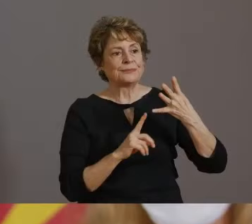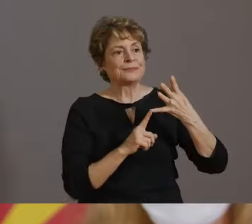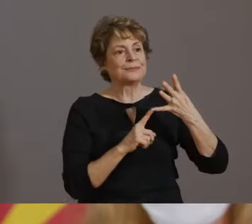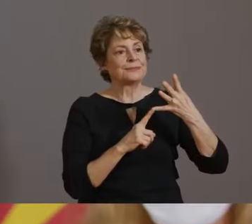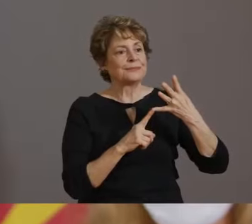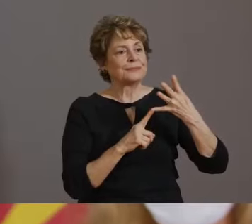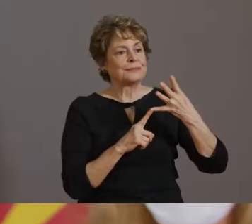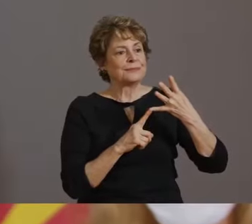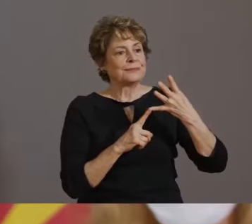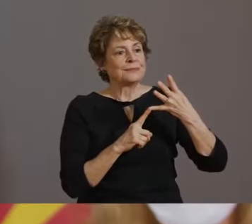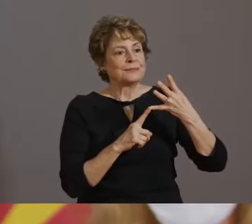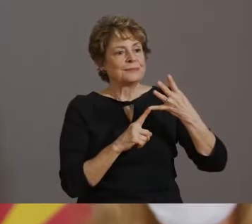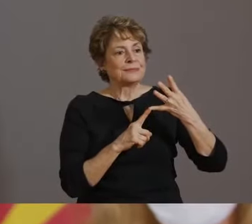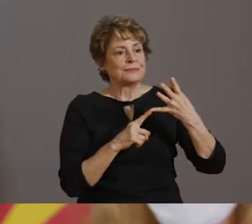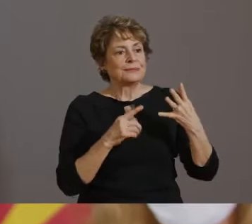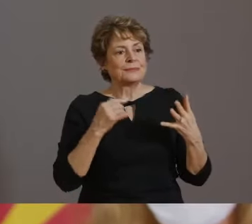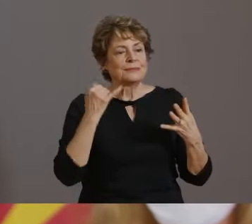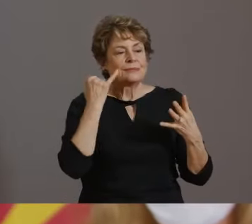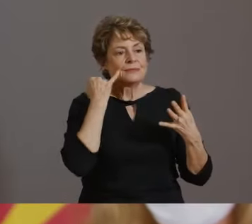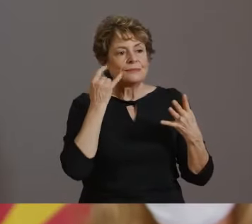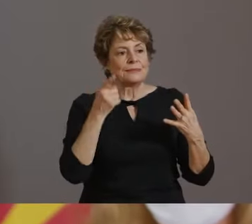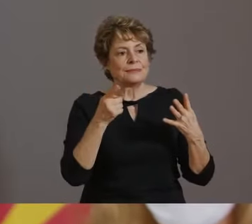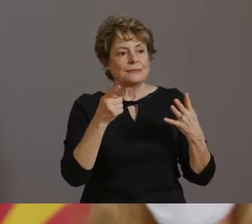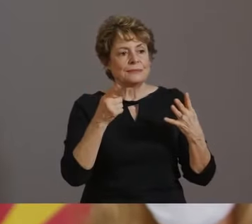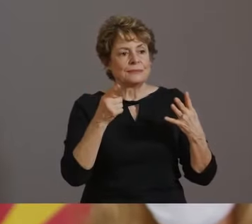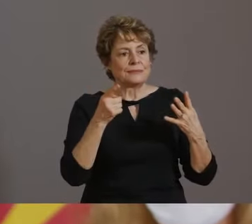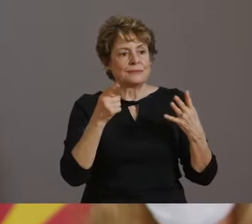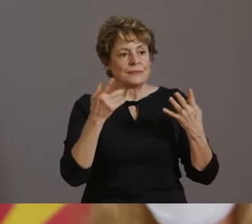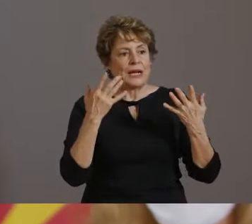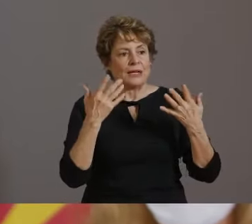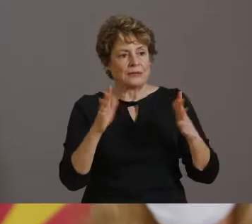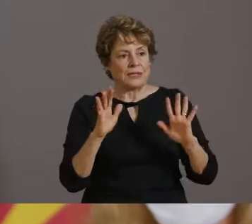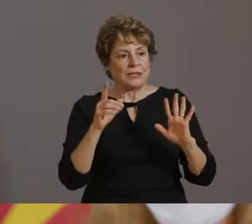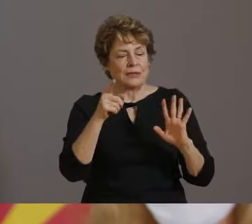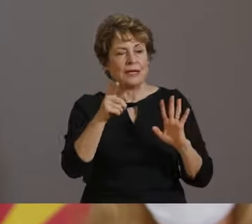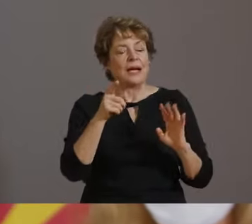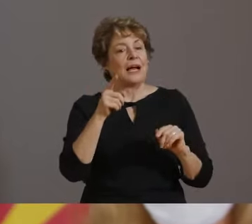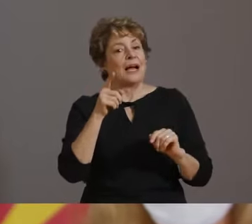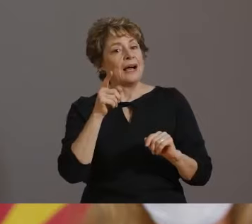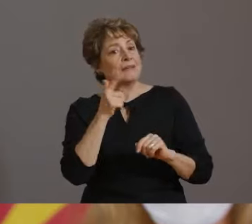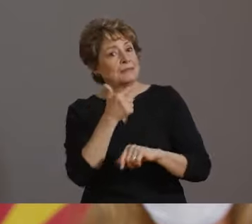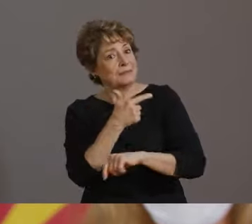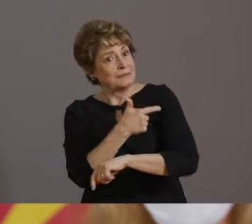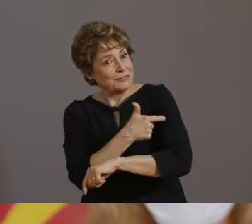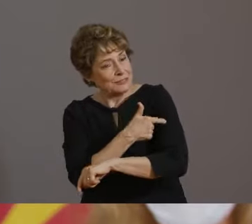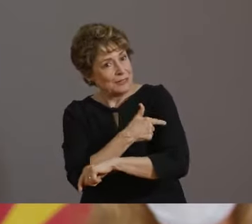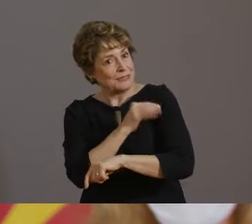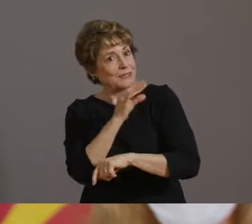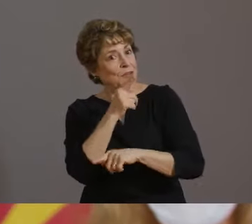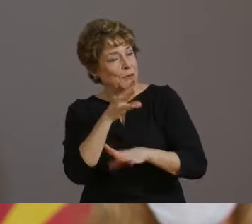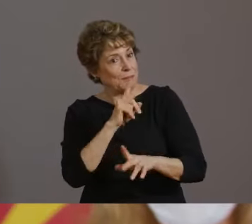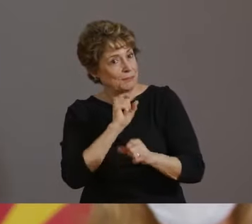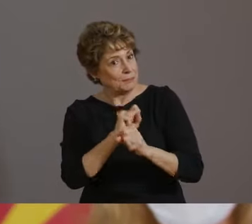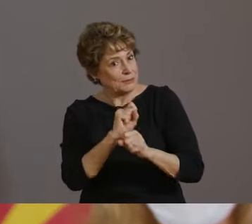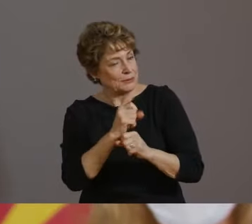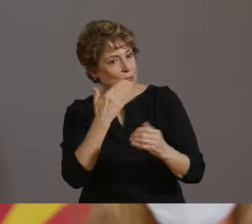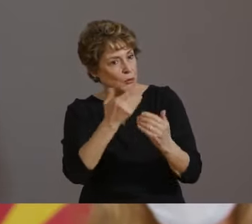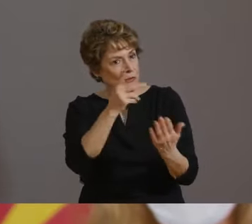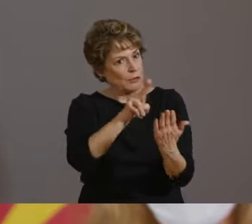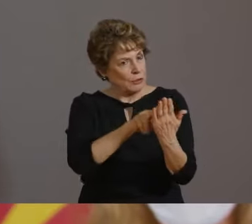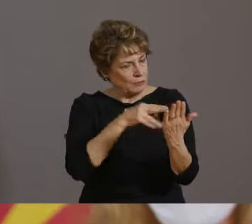THESE ACTIONS HAVE LED TO A 50% INCREASE IN FLU SHOT ADMINISTRATION RATES IN OTHER STATES,